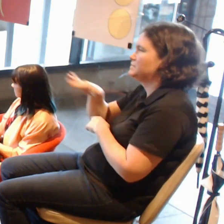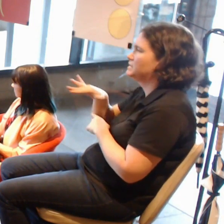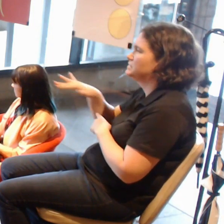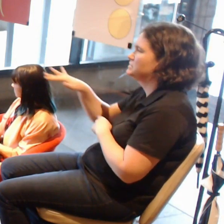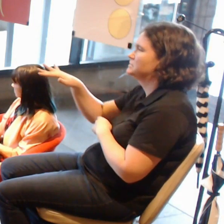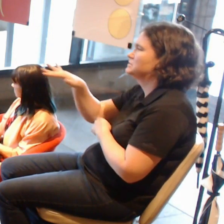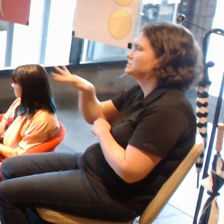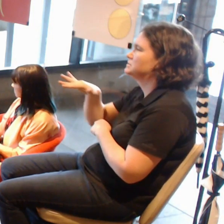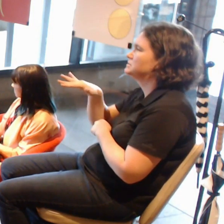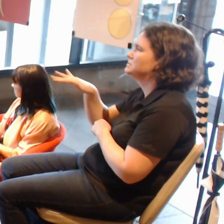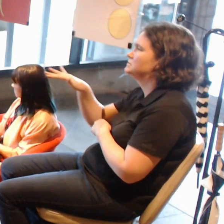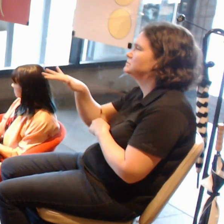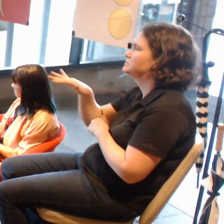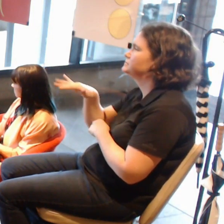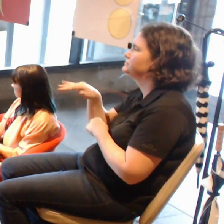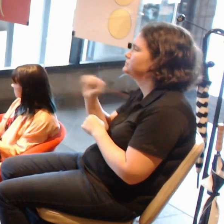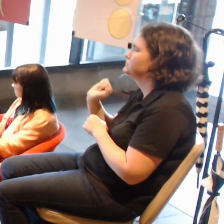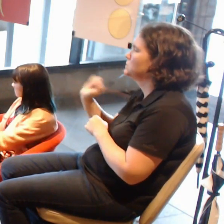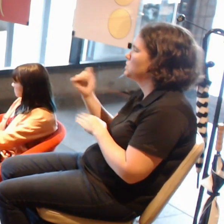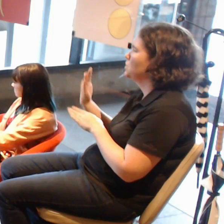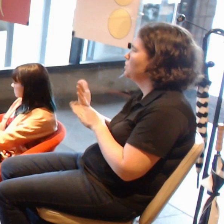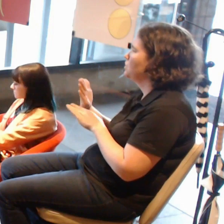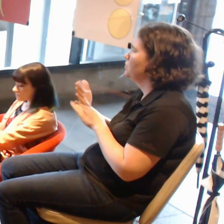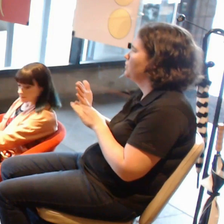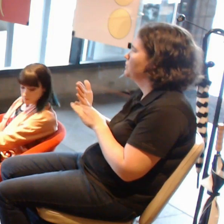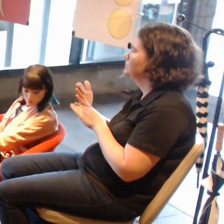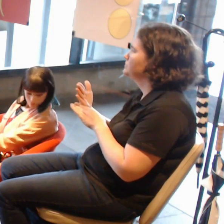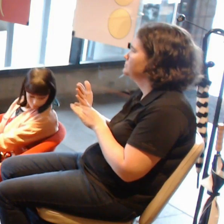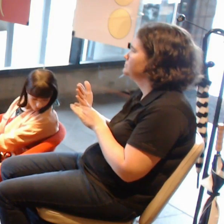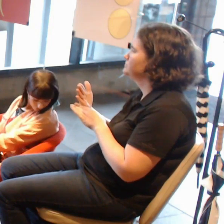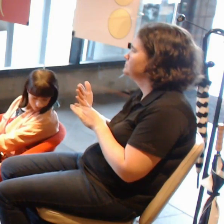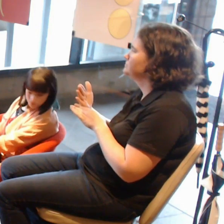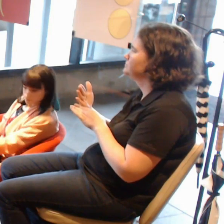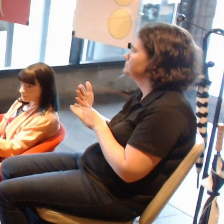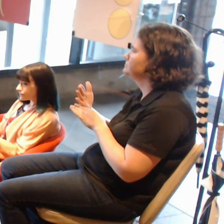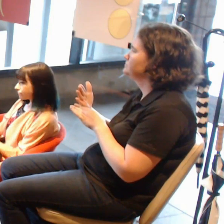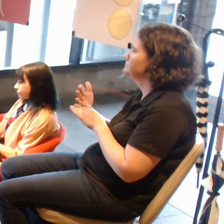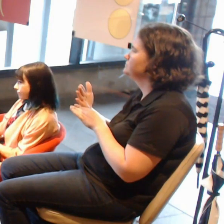And your work in particular, even to do a degree,